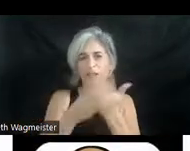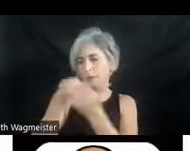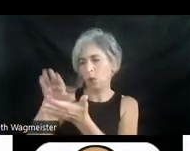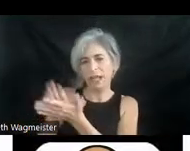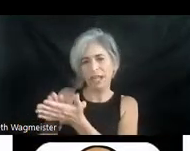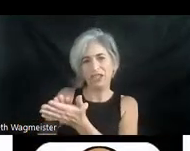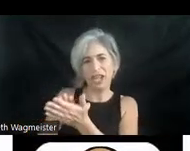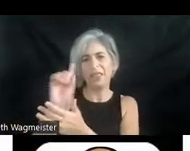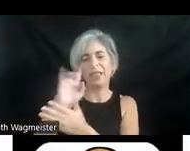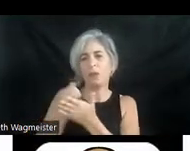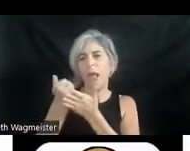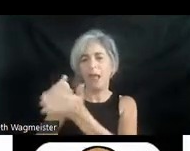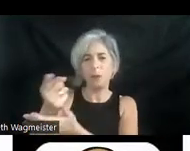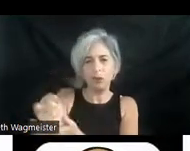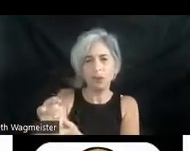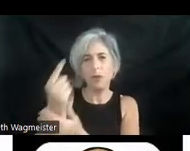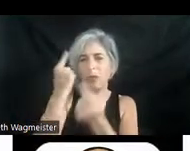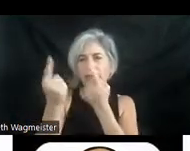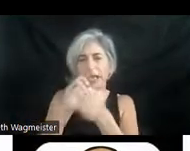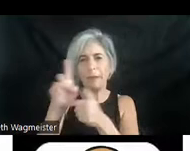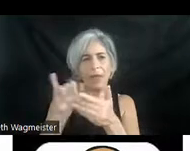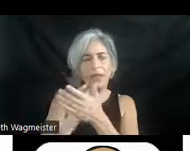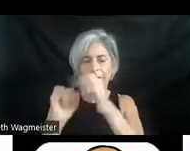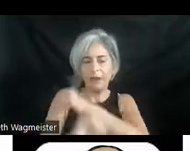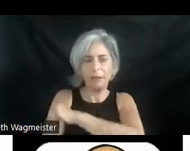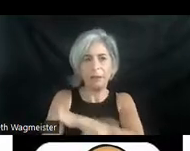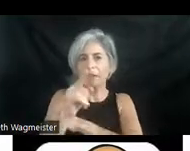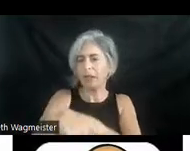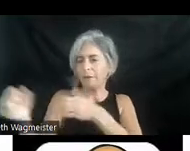will help you think a bit about the fundamentals of description. Right at the very beginning,